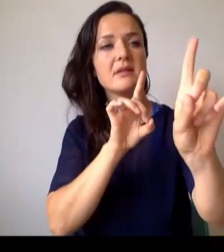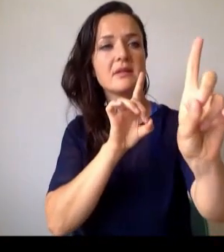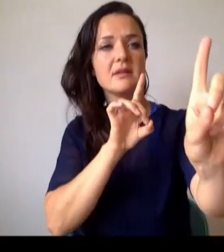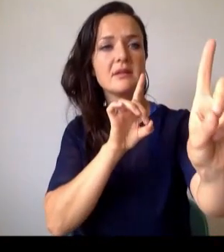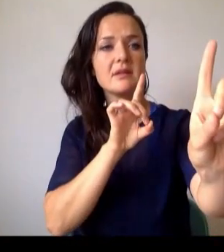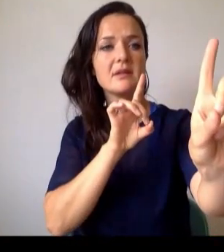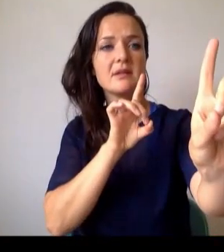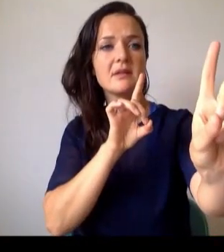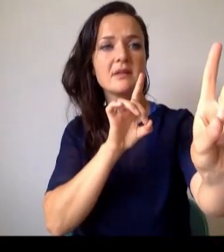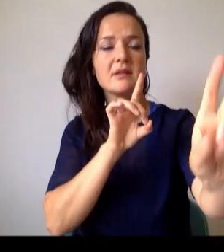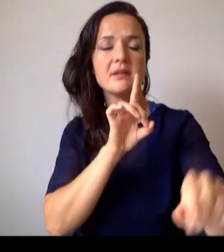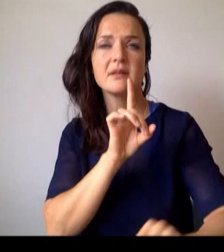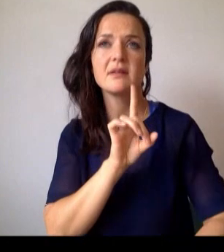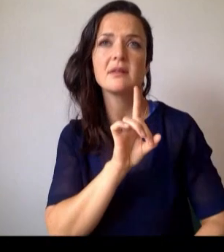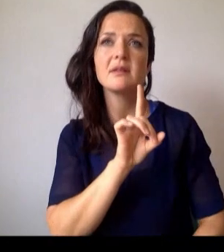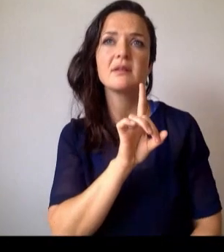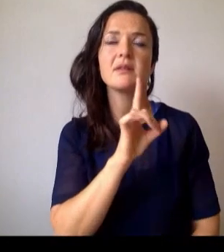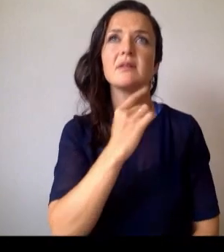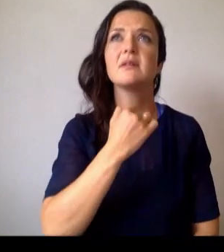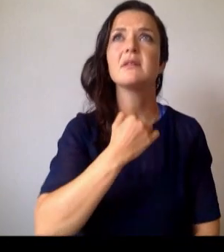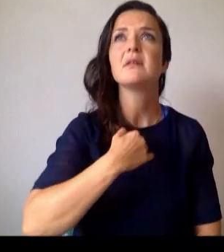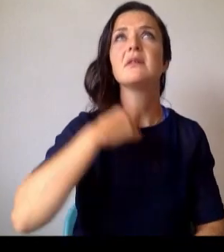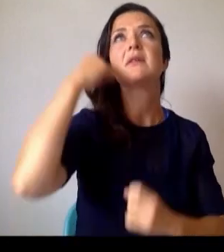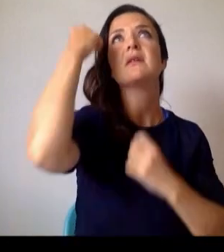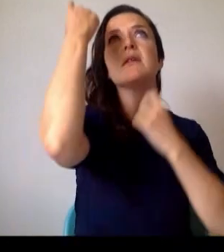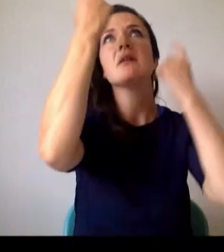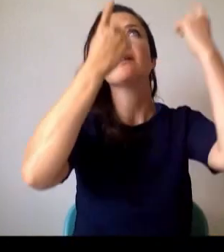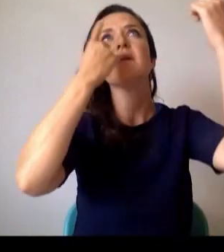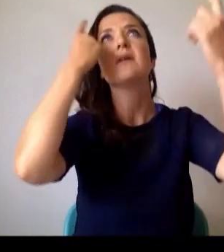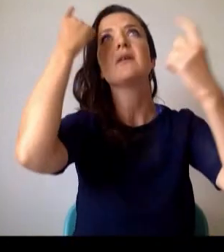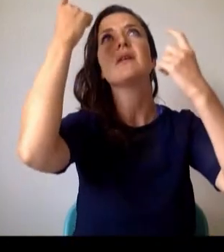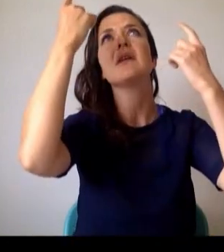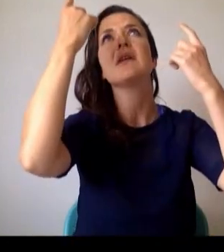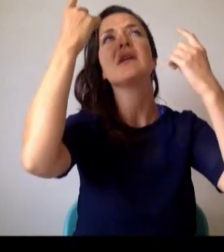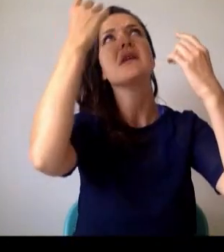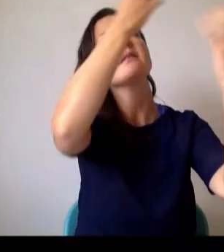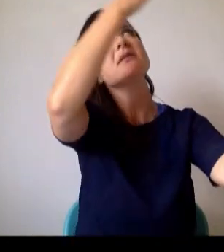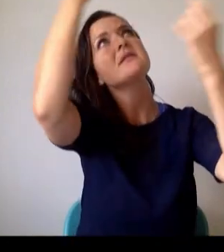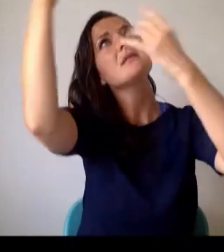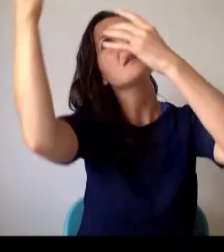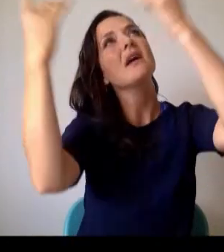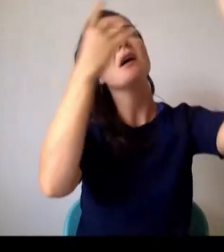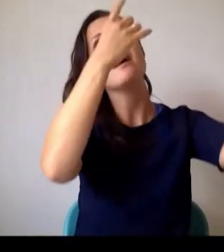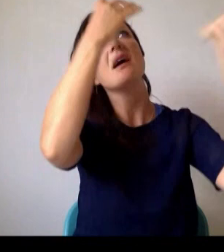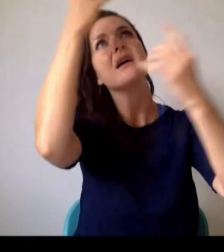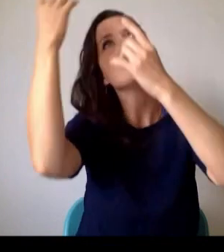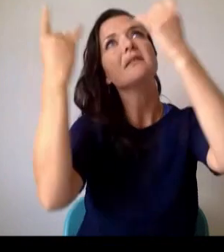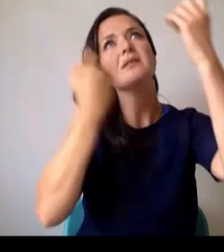I wonder if the stars regret me